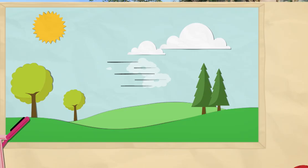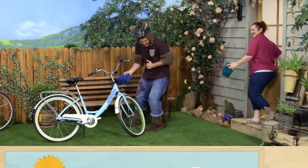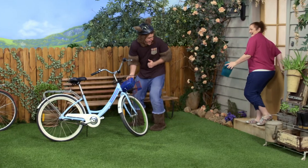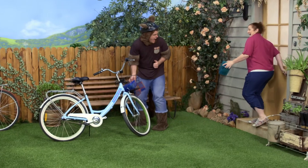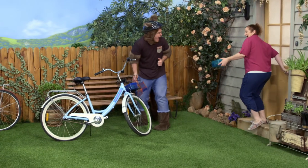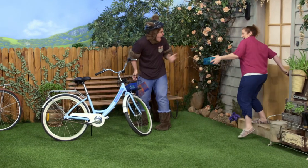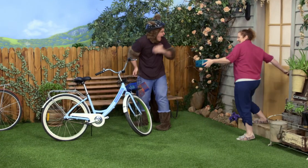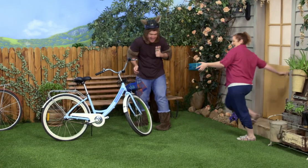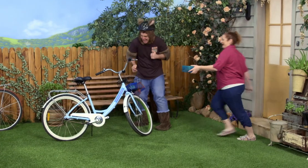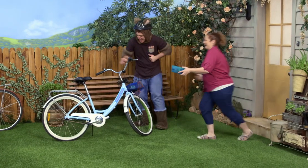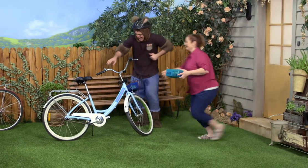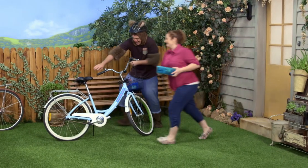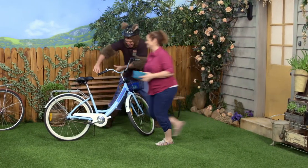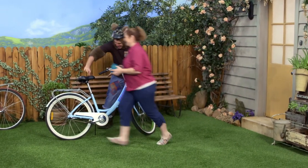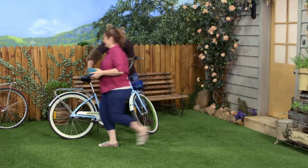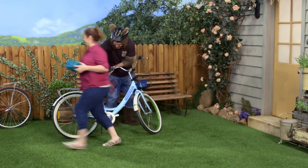Oh! Come on! OK!